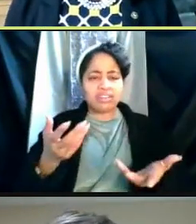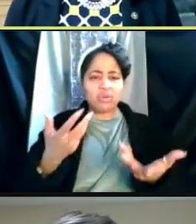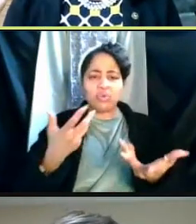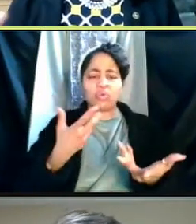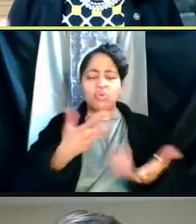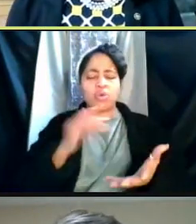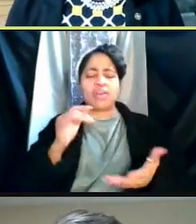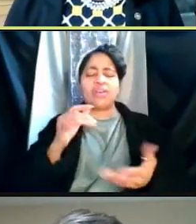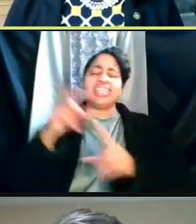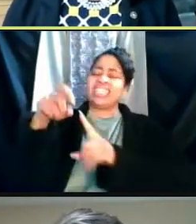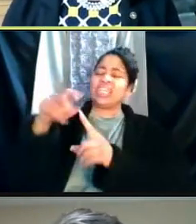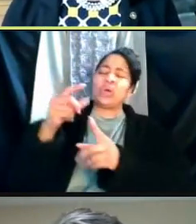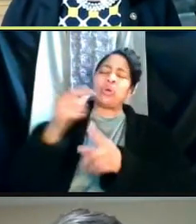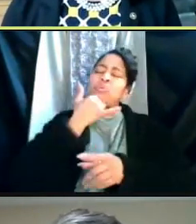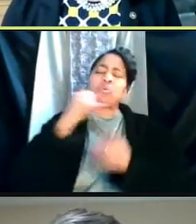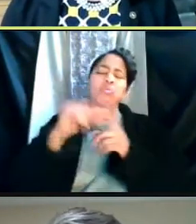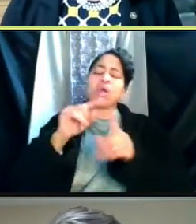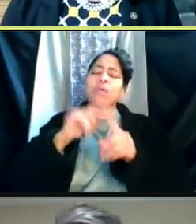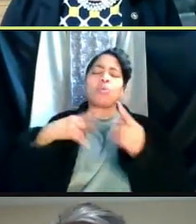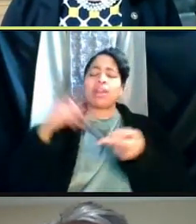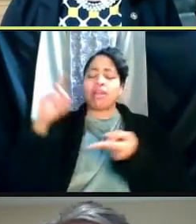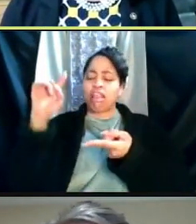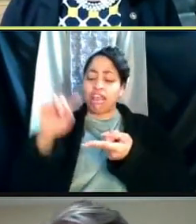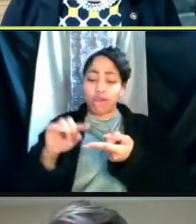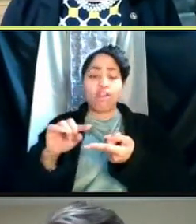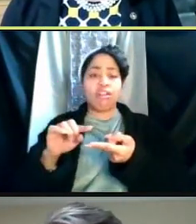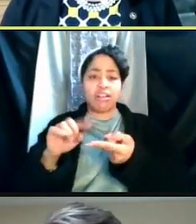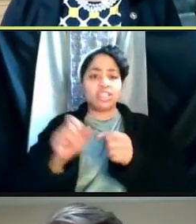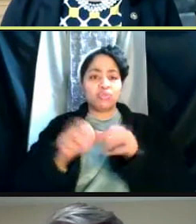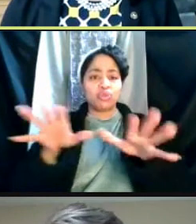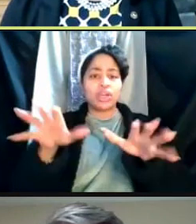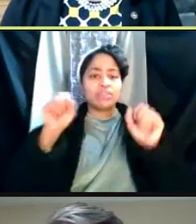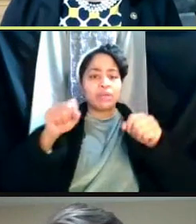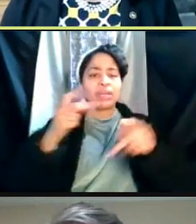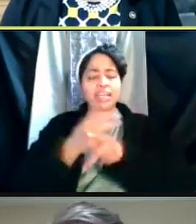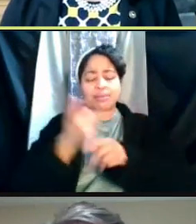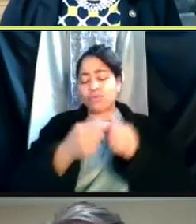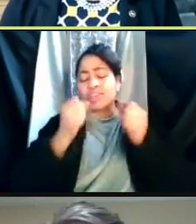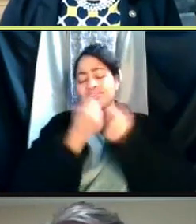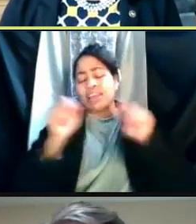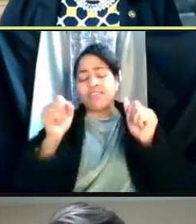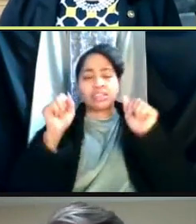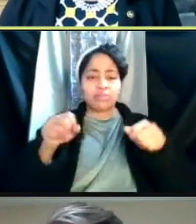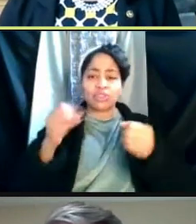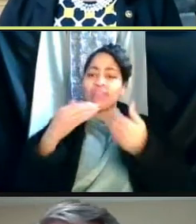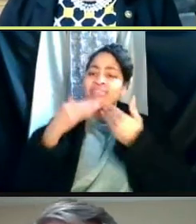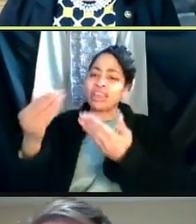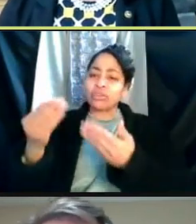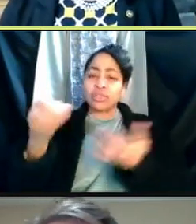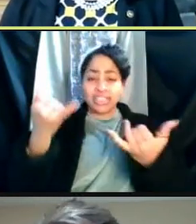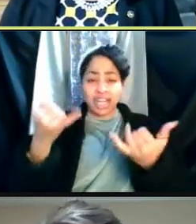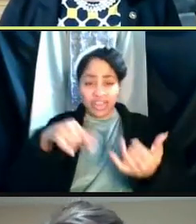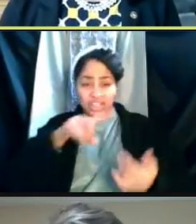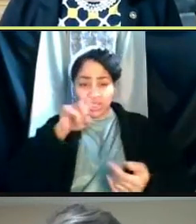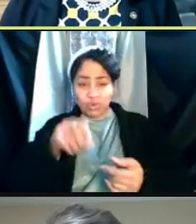but we wanna have as little spread as possible and to keep everyone as safe as possible. So thank you. This question actually is coming up a lot.